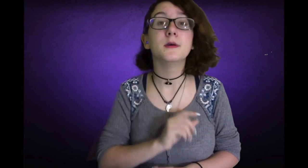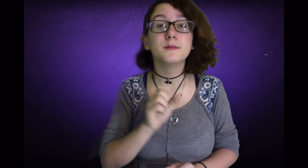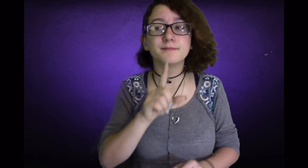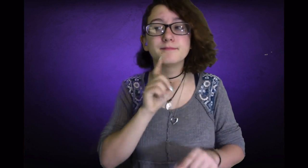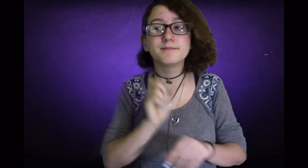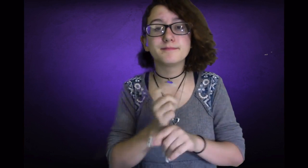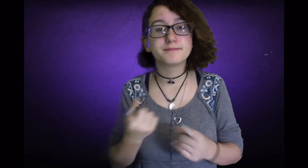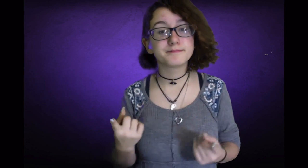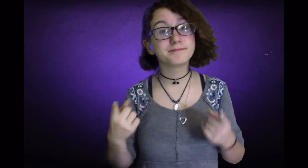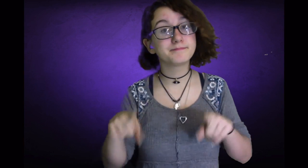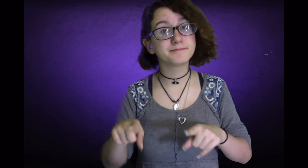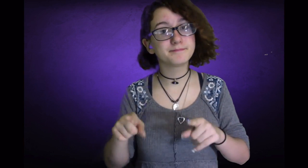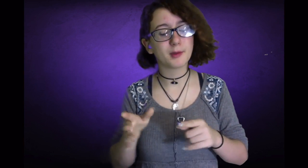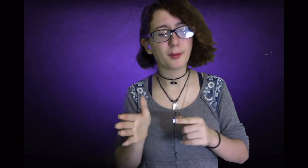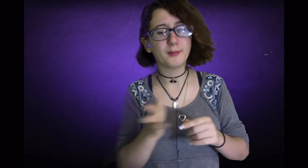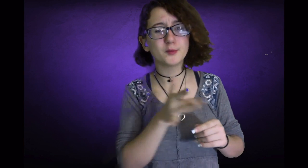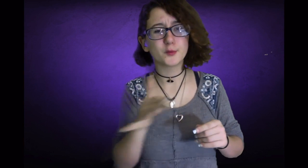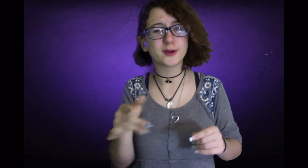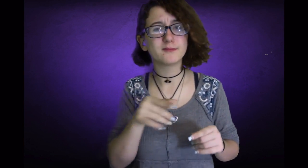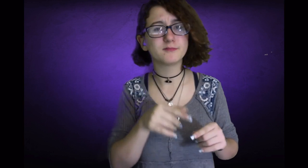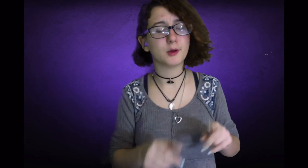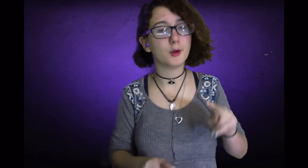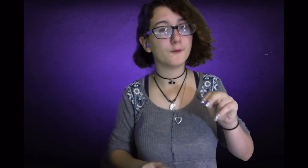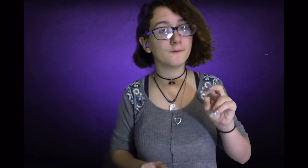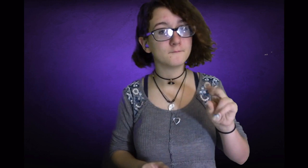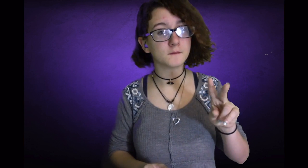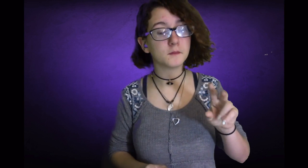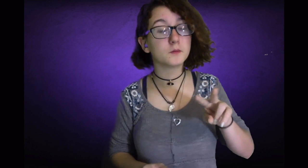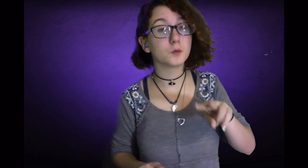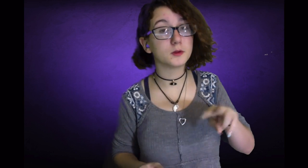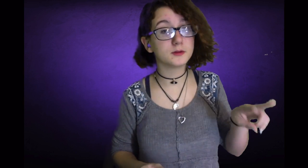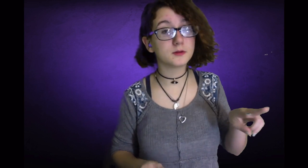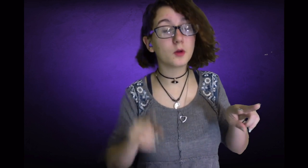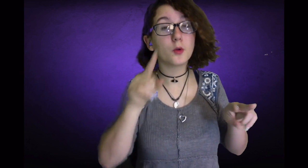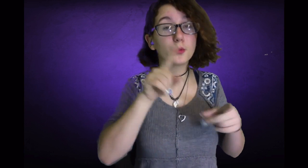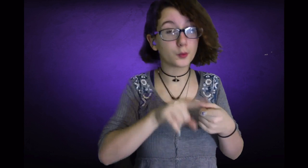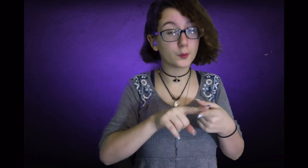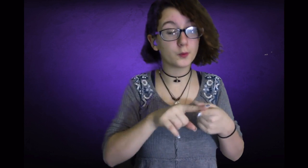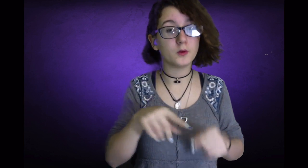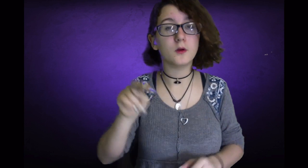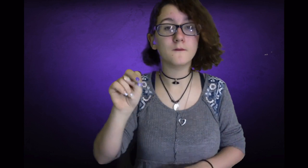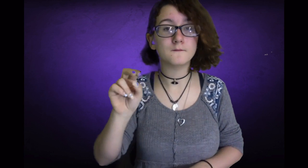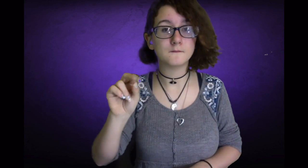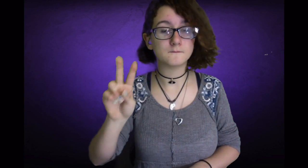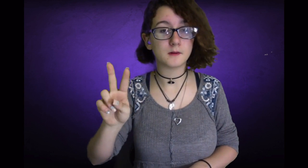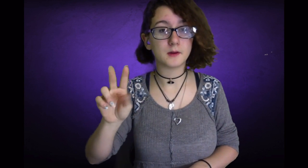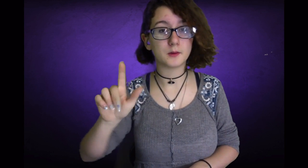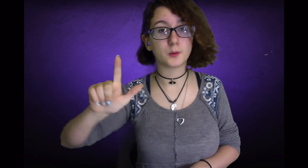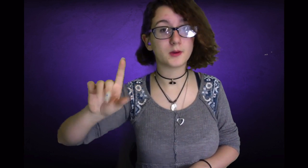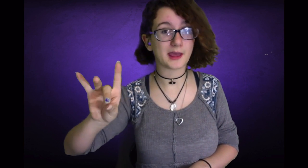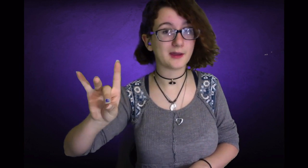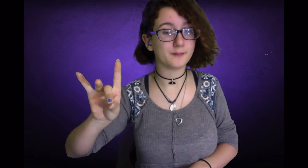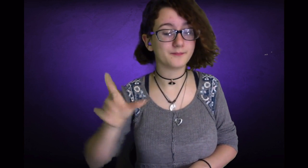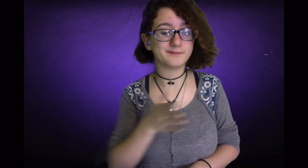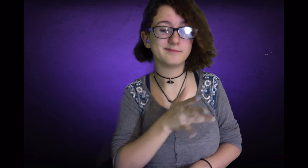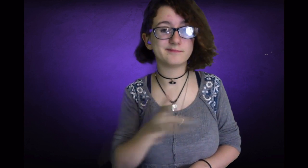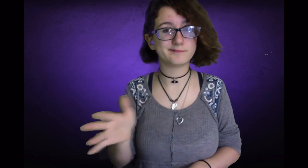Thanksgiving always occur between November 22nd to November 28th.